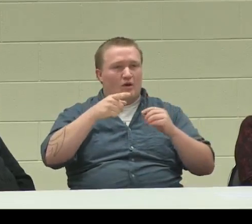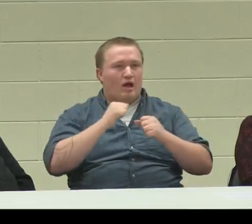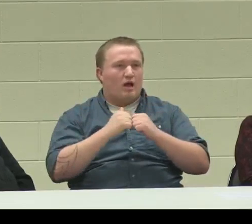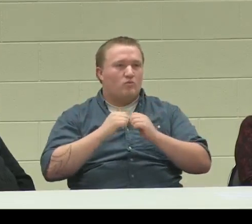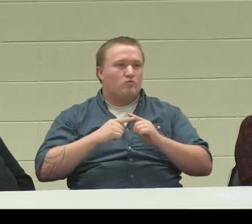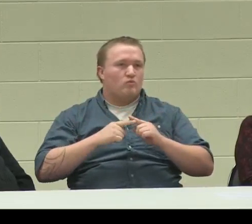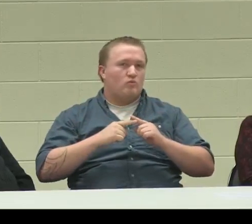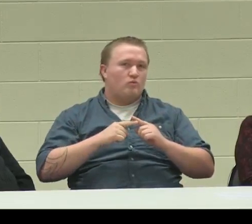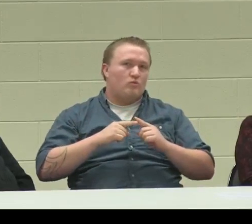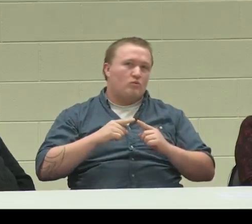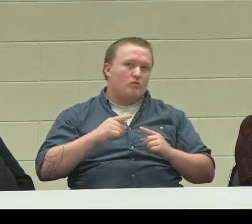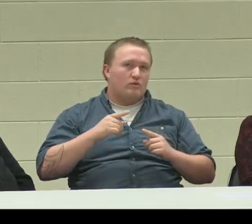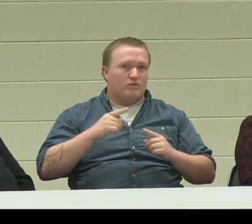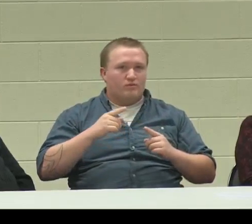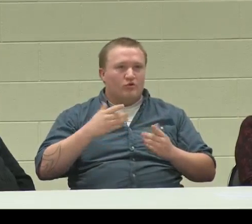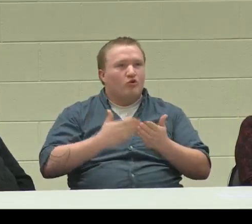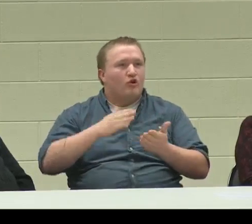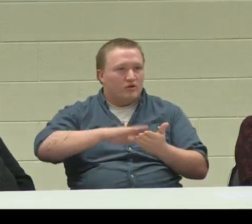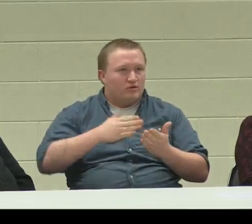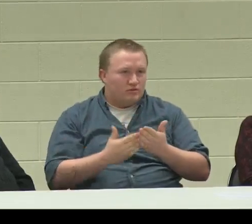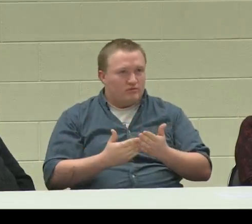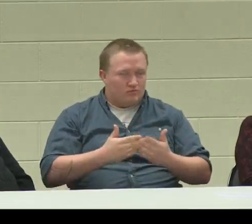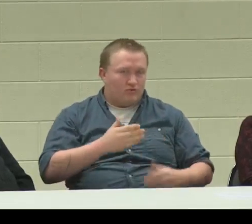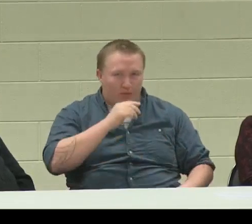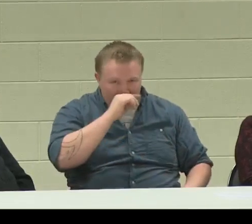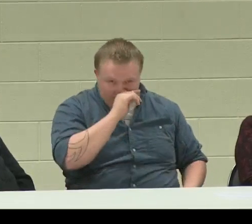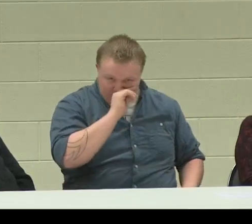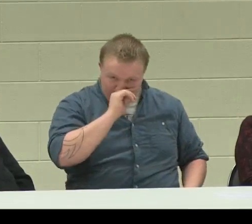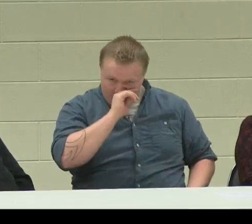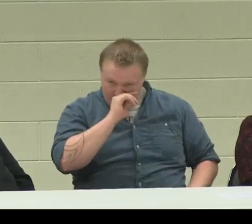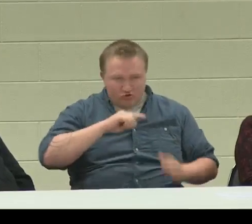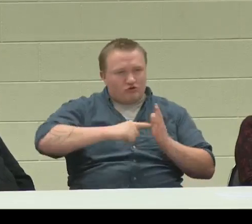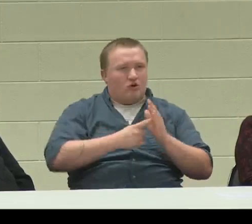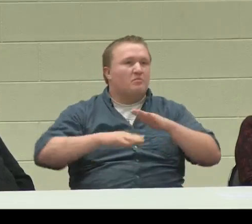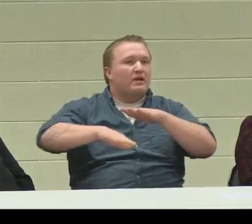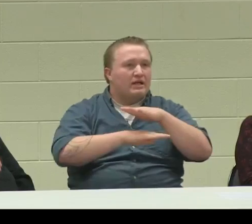and they taught me how to cook.